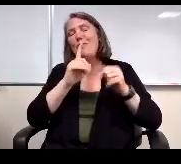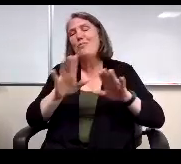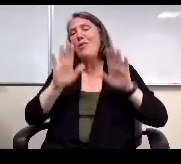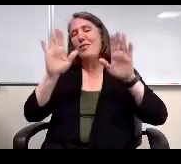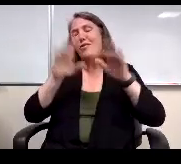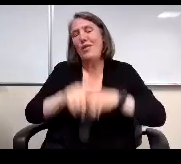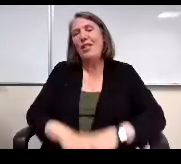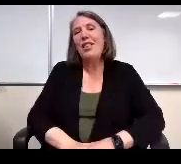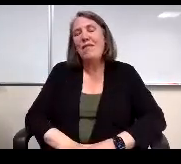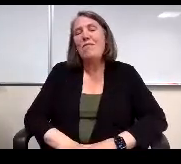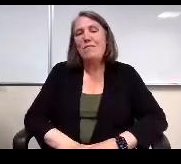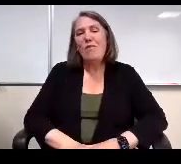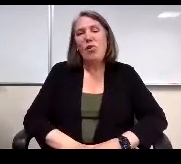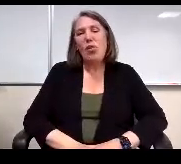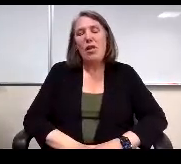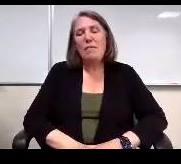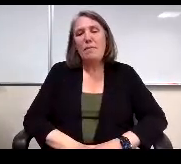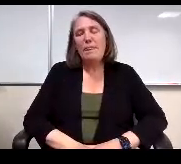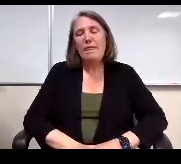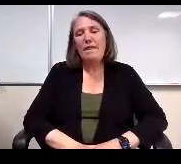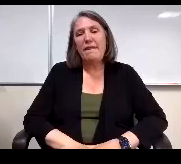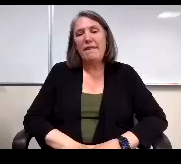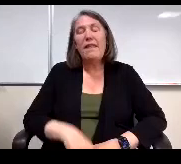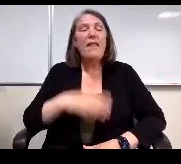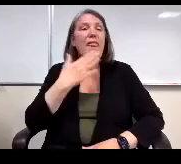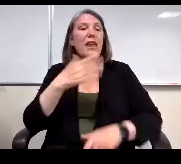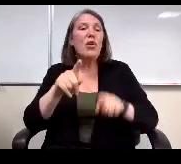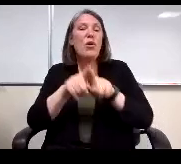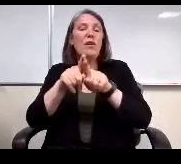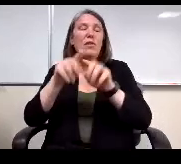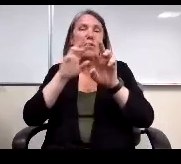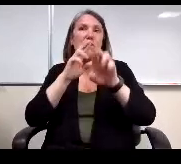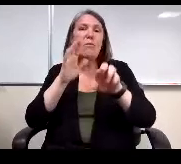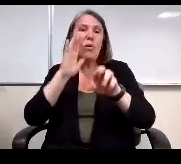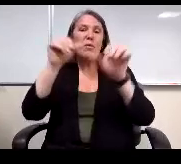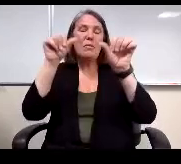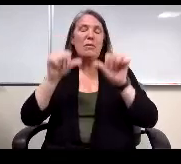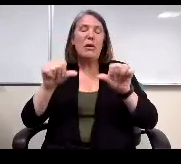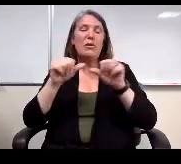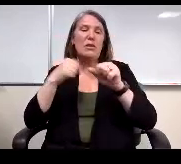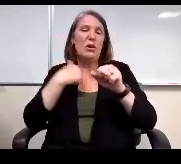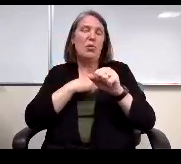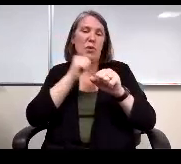Any outside of the report that will be posted. We don't have another place that we share that.